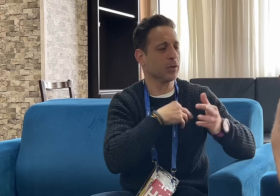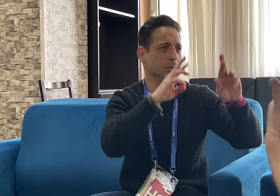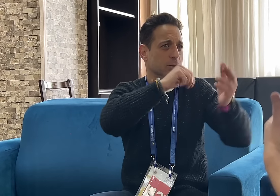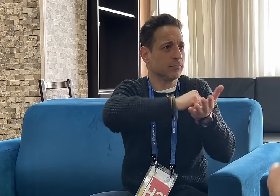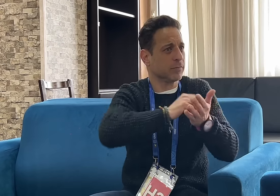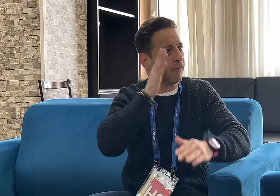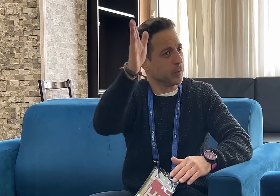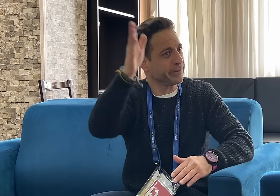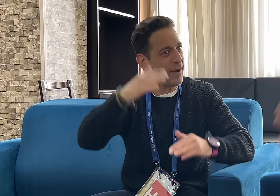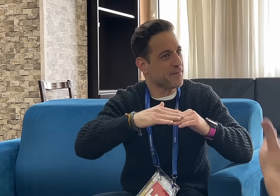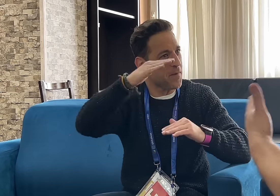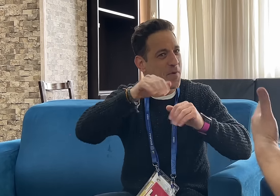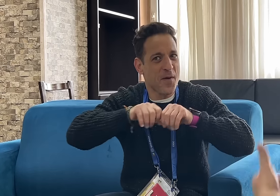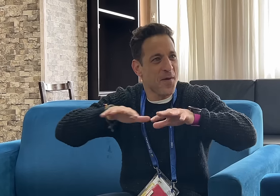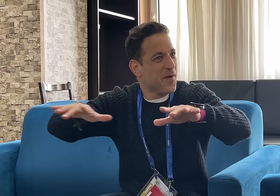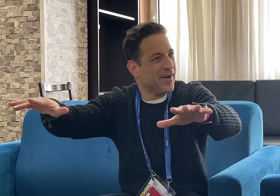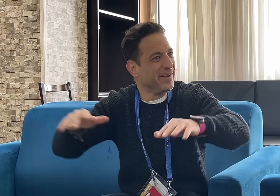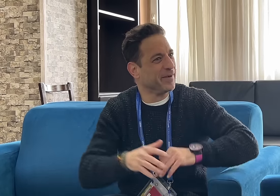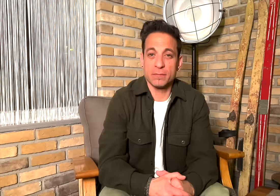sharing with us. Hopefully, we will see more like this in the future.